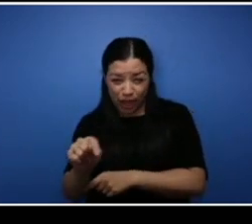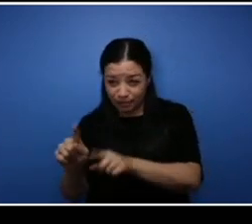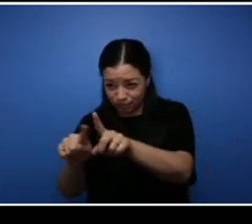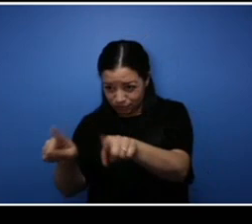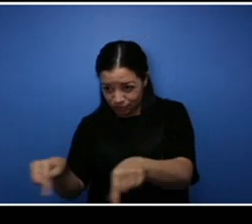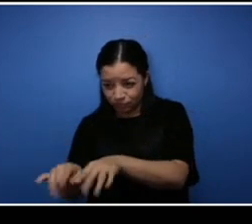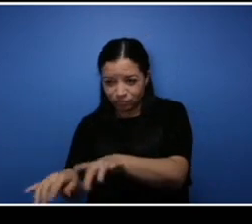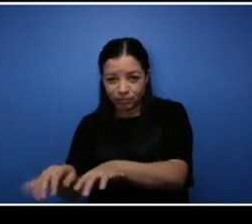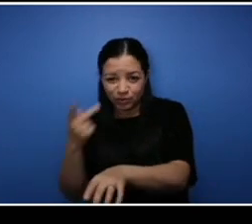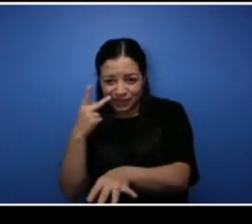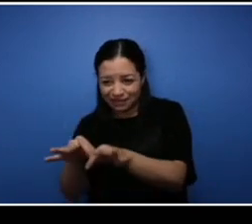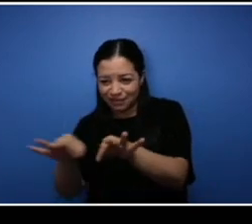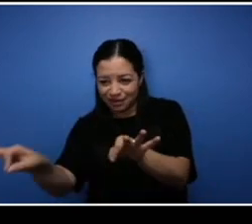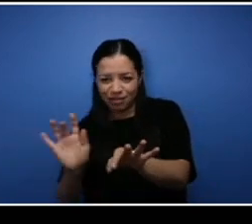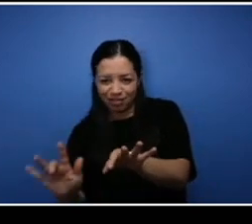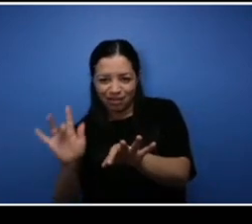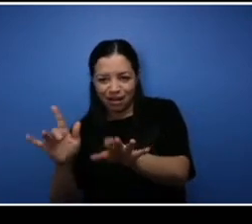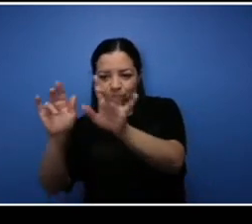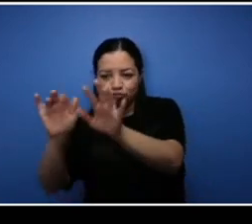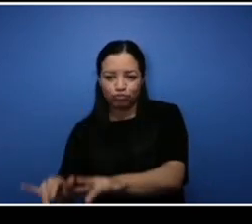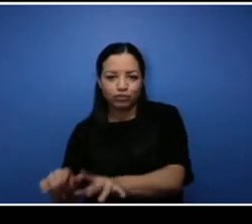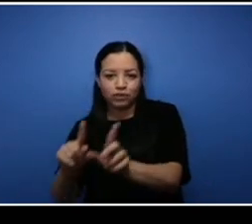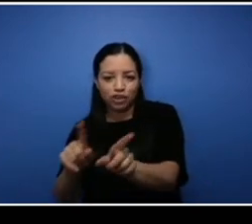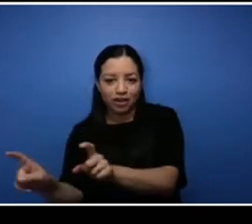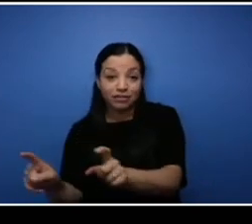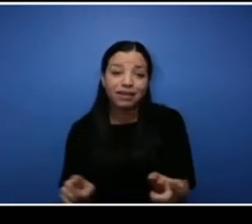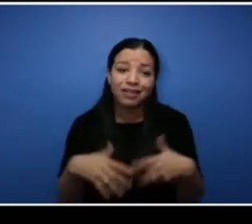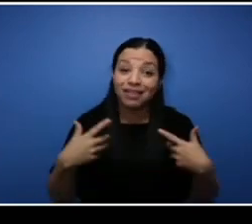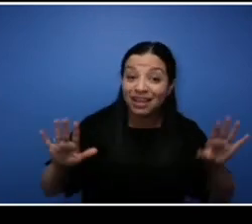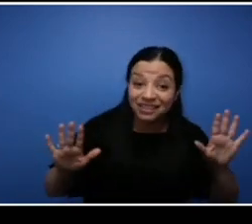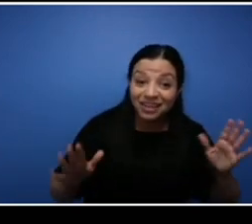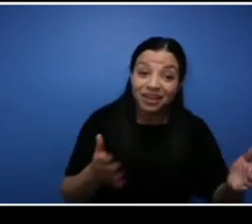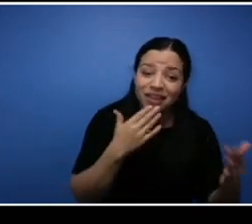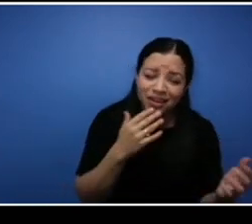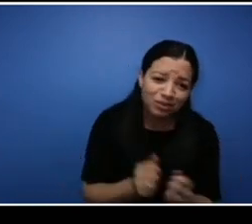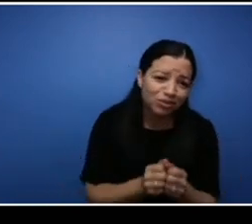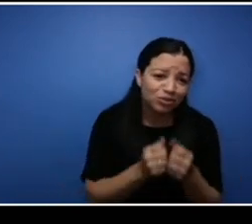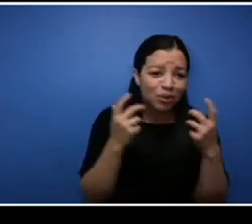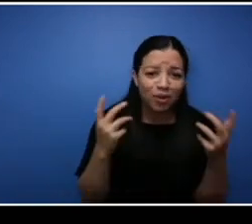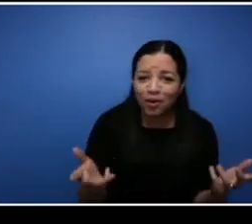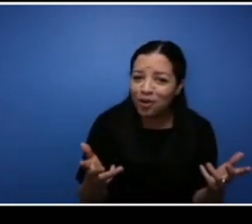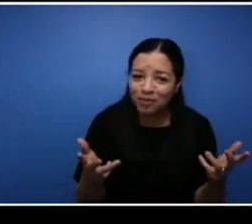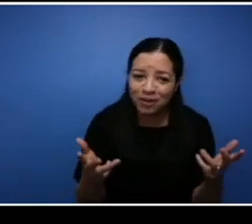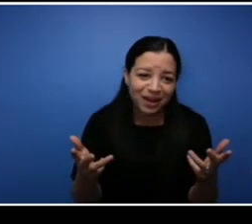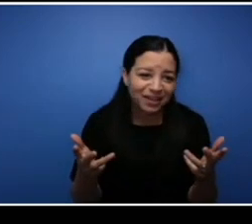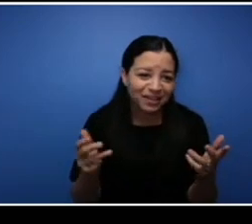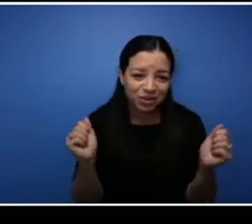it, that's all I have for everybody. Thank you so much for everybody, you guys were phenomenal.